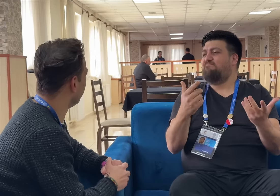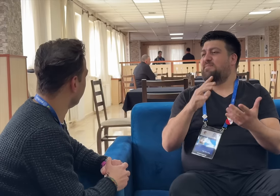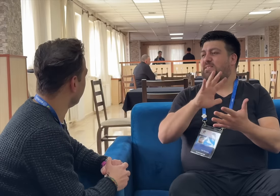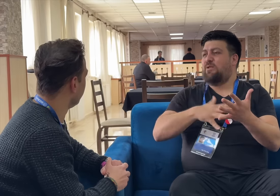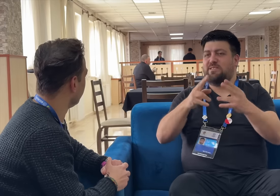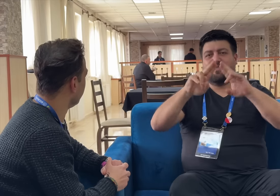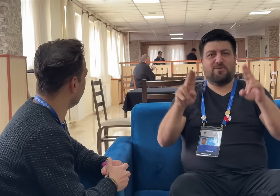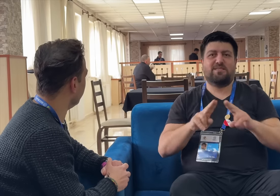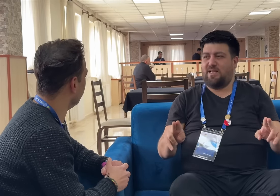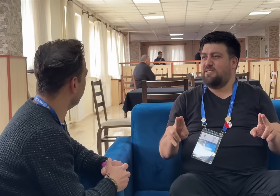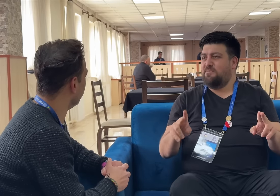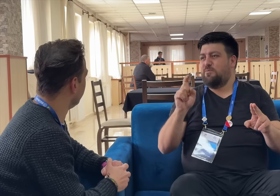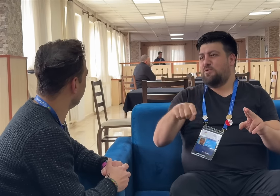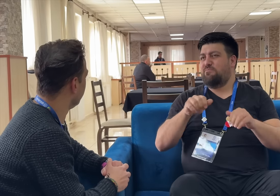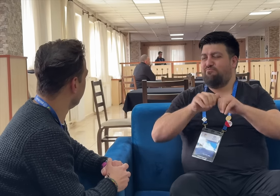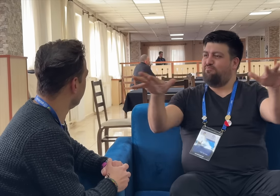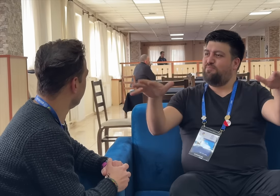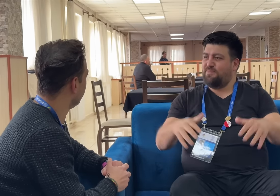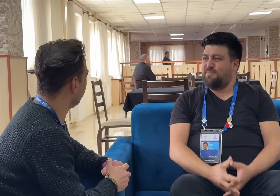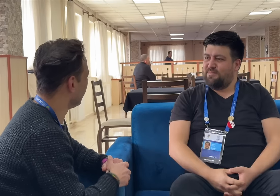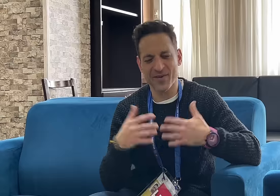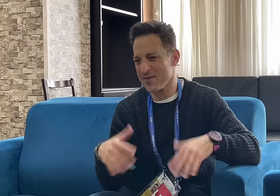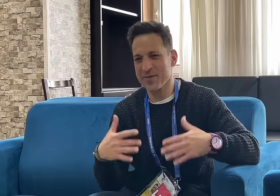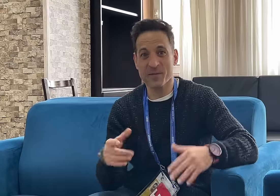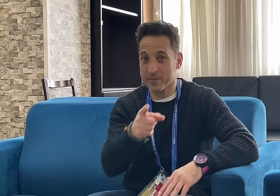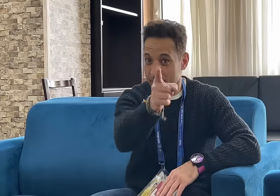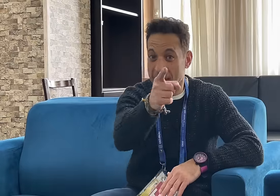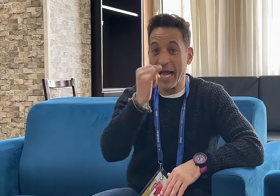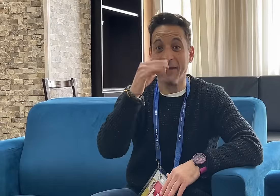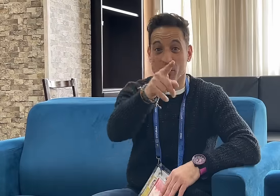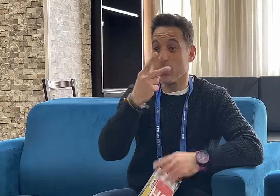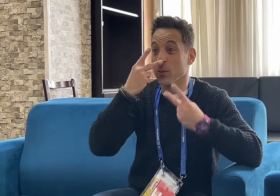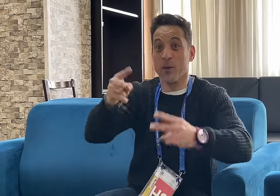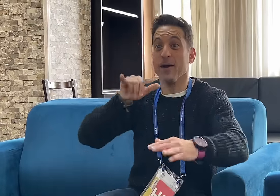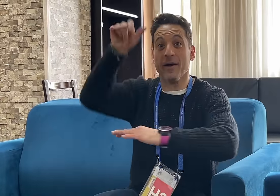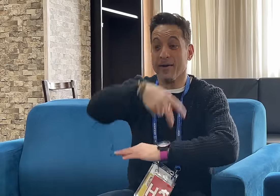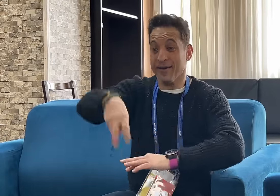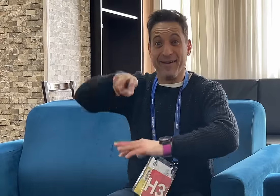of the Deaf (EUD), and the like. [Memnos]: Wow! If you fly Turkish Airlines, make sure you watch it